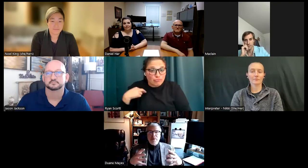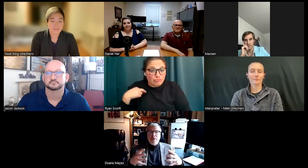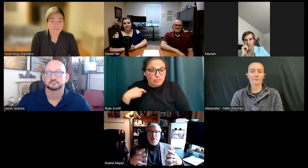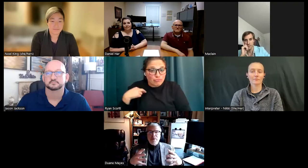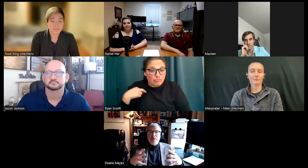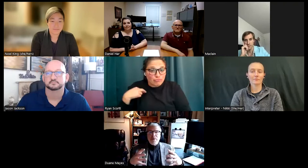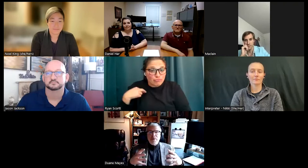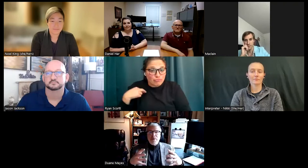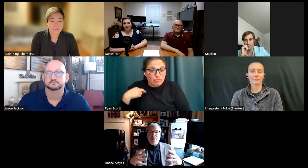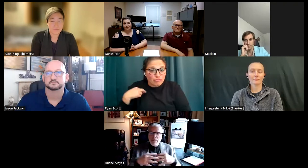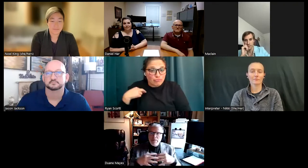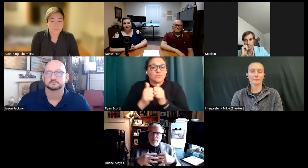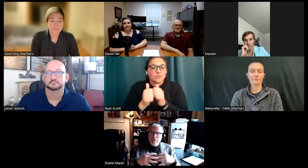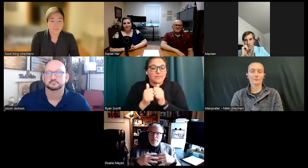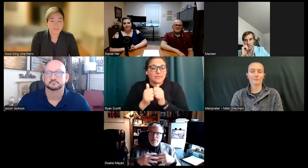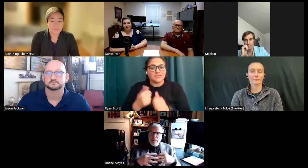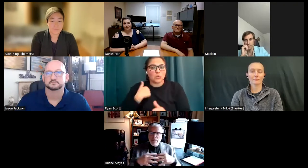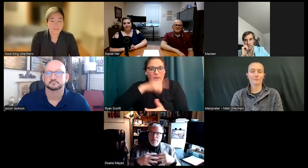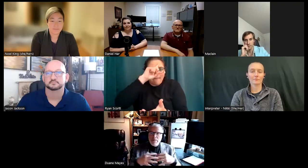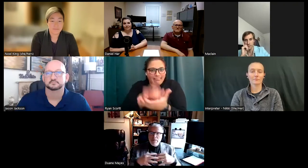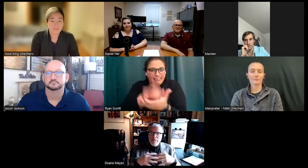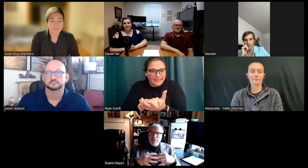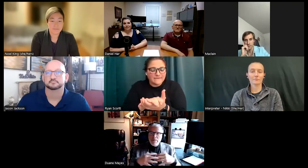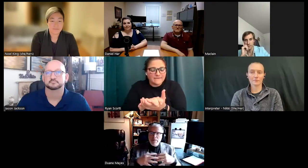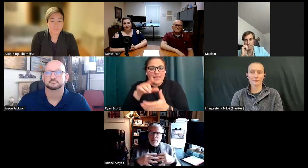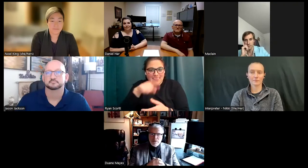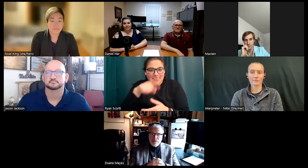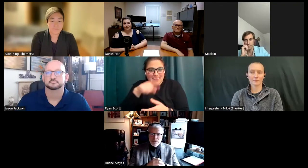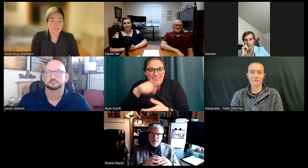now. We believe that we have done quite well to make sure that we have all the